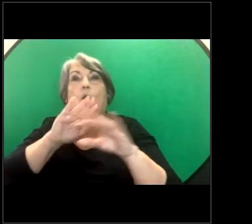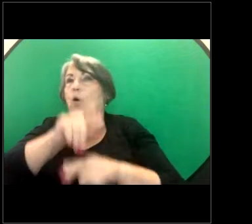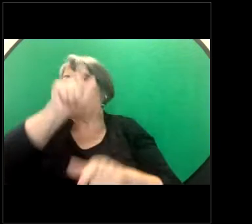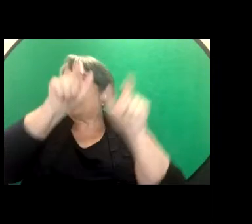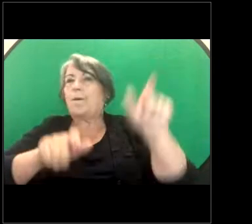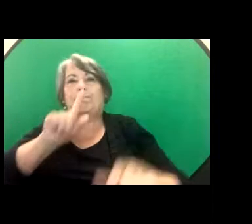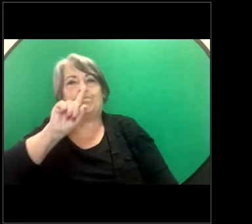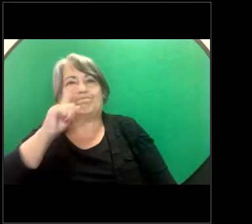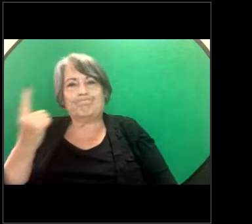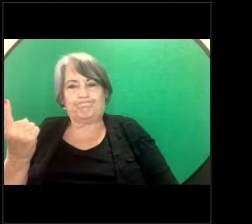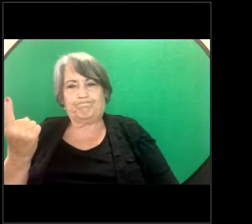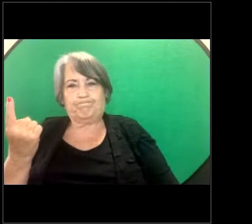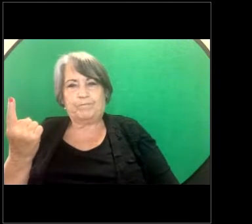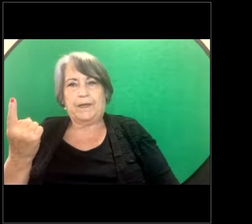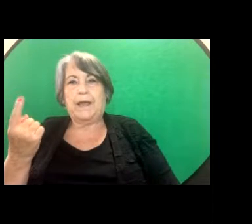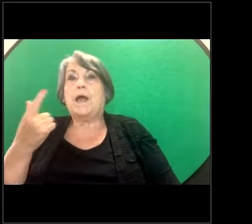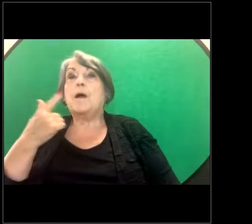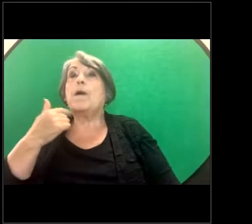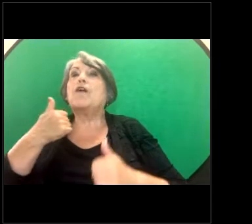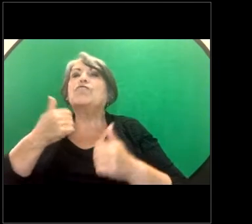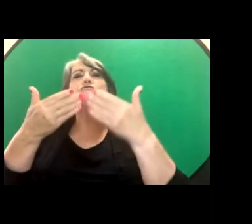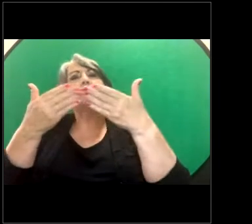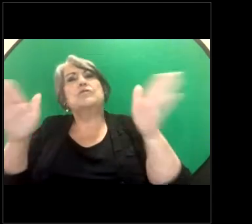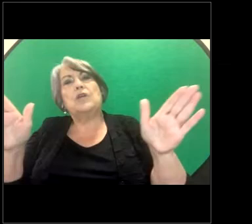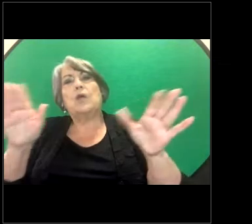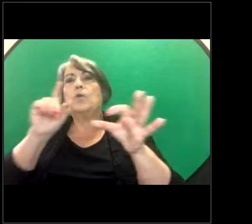but we do encourage general questions that can benefit everybody in the room.